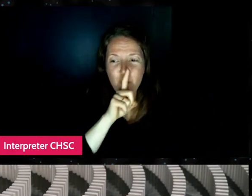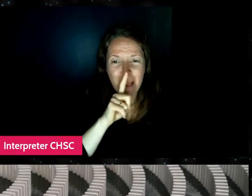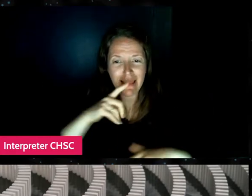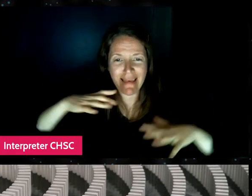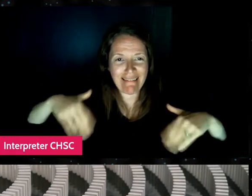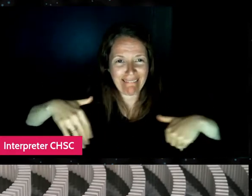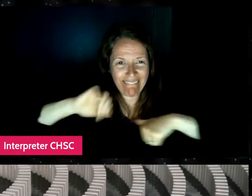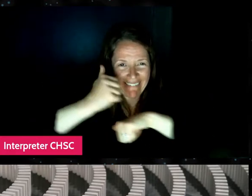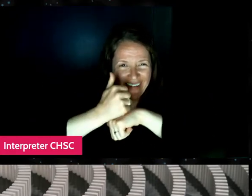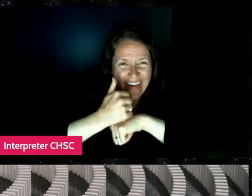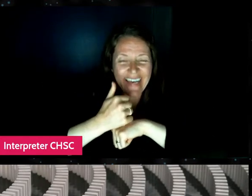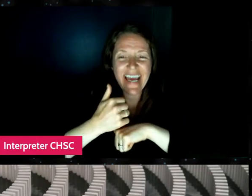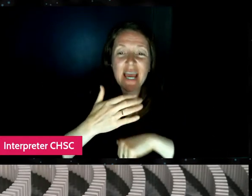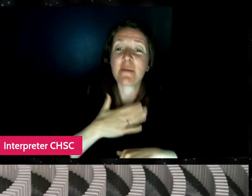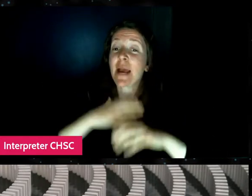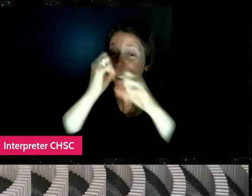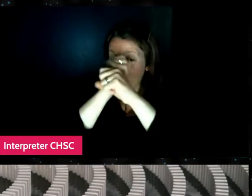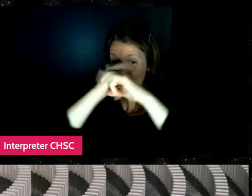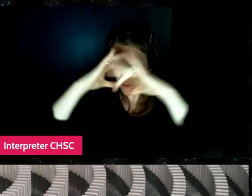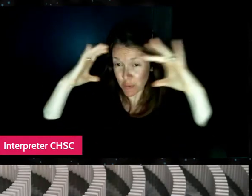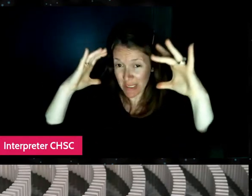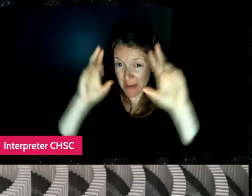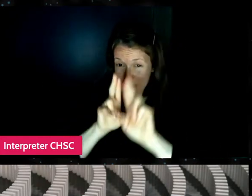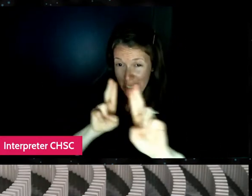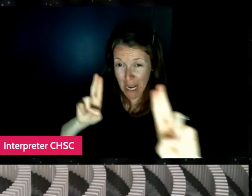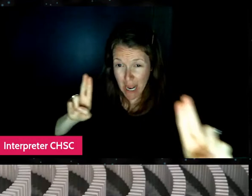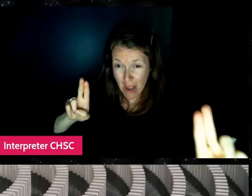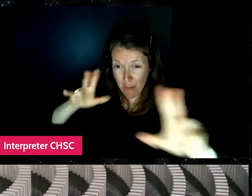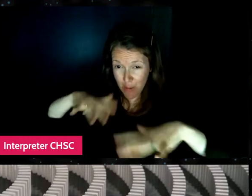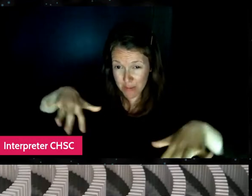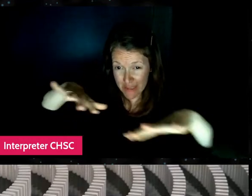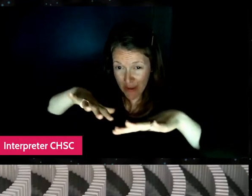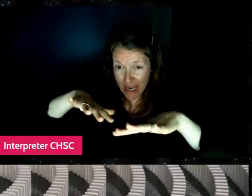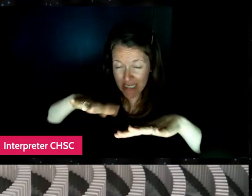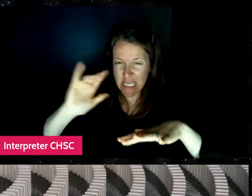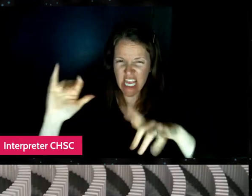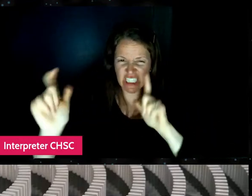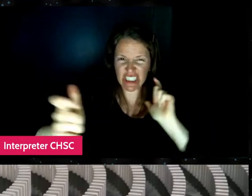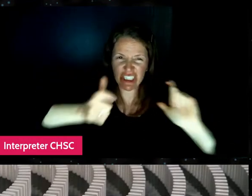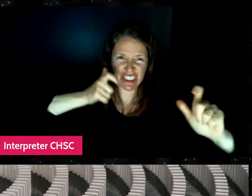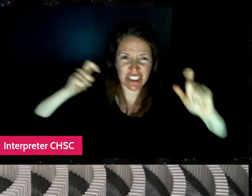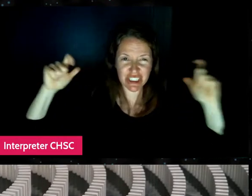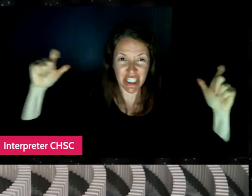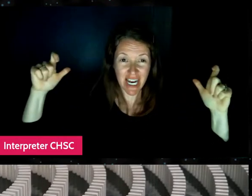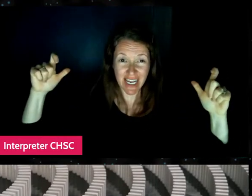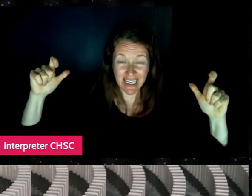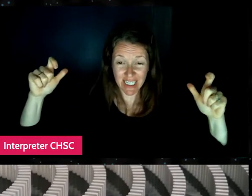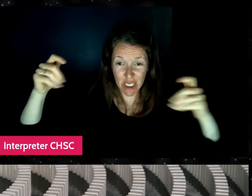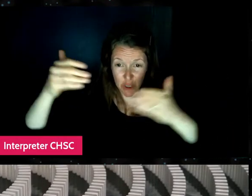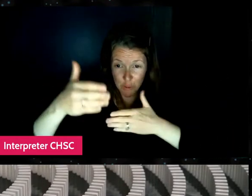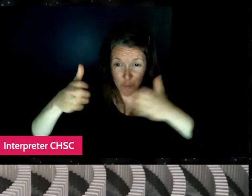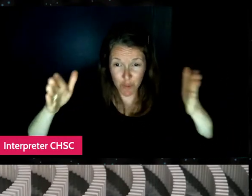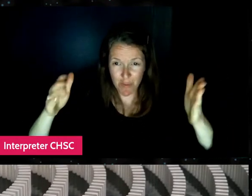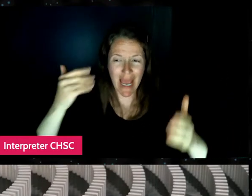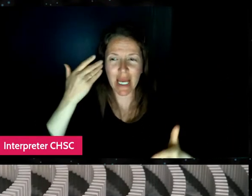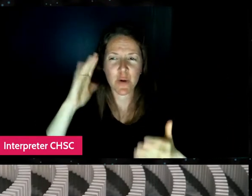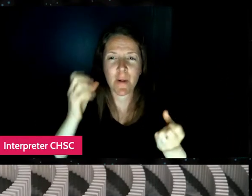So my dream domino space would be like a giant room. I don't even know how many square feet,